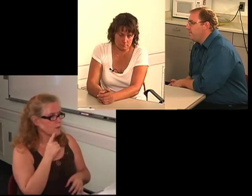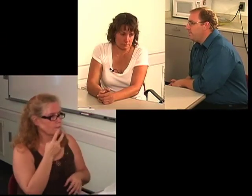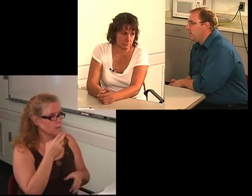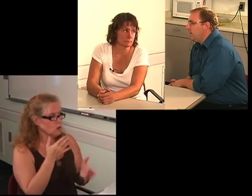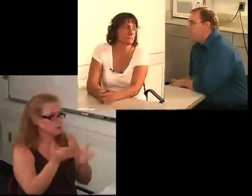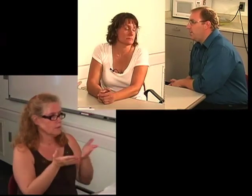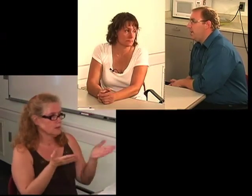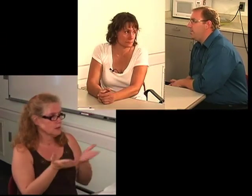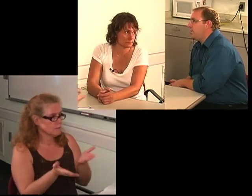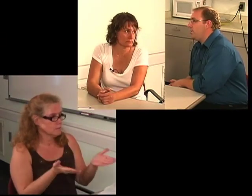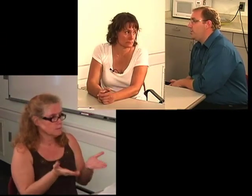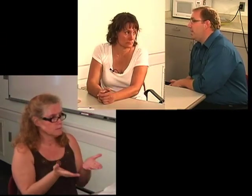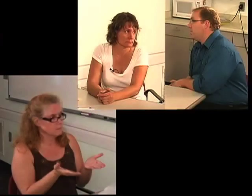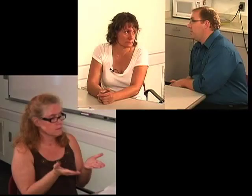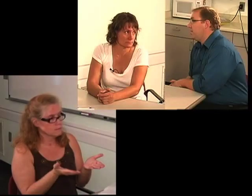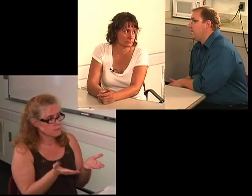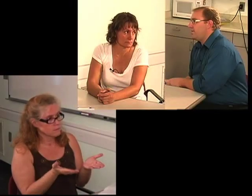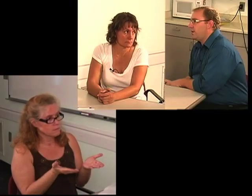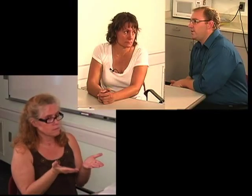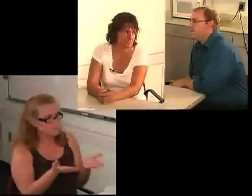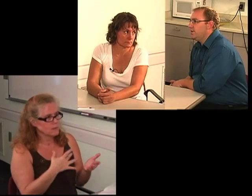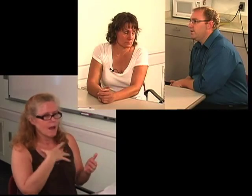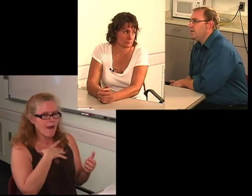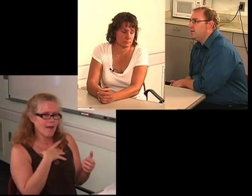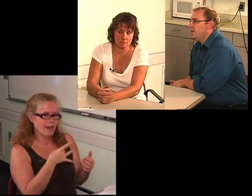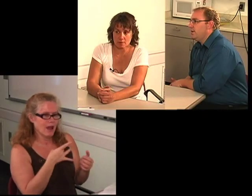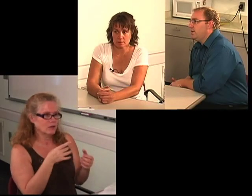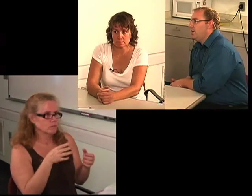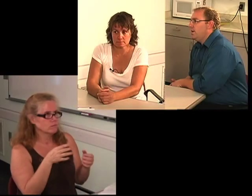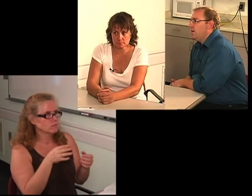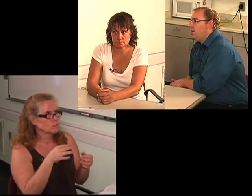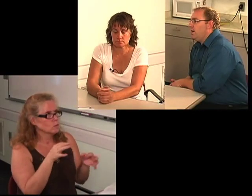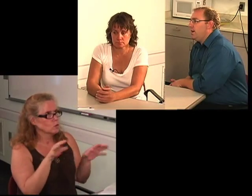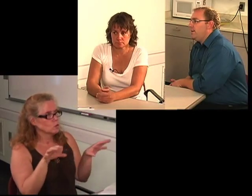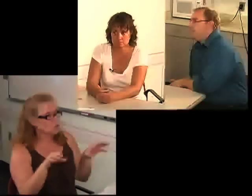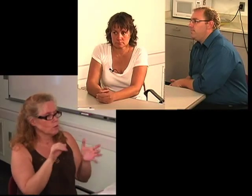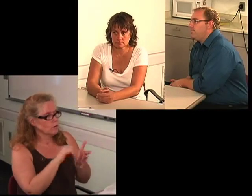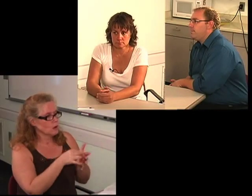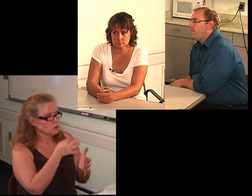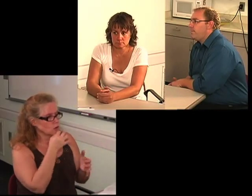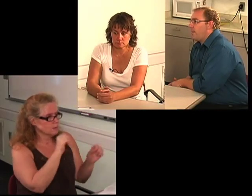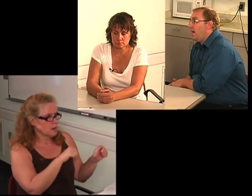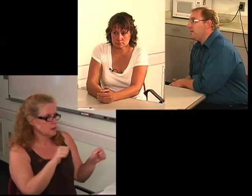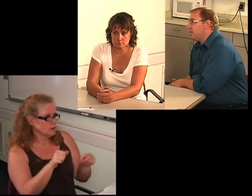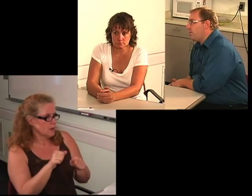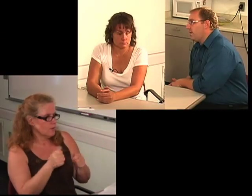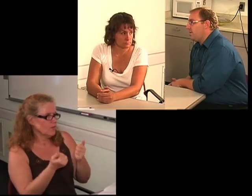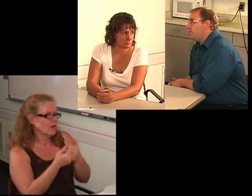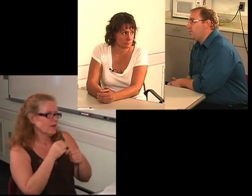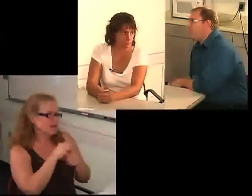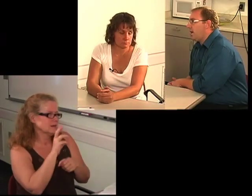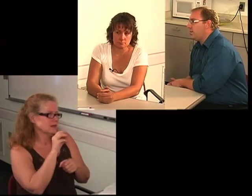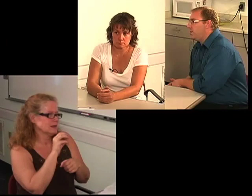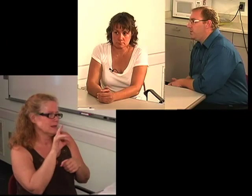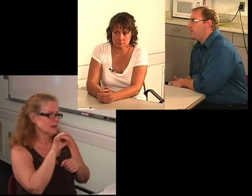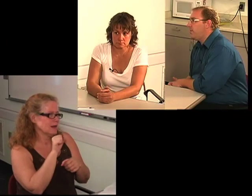and it will help determine your eligibility for our services. I'd like to do that as soon as possible,